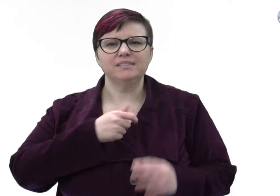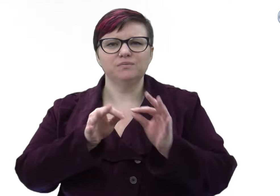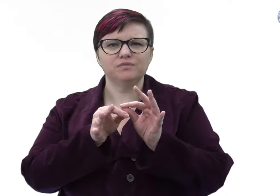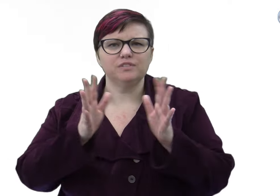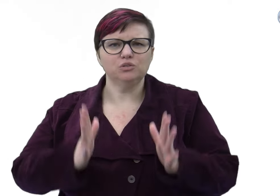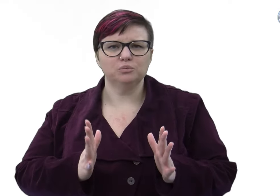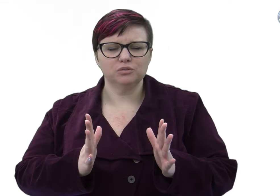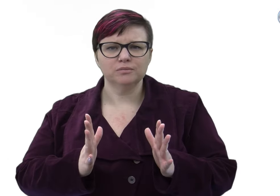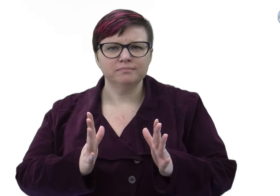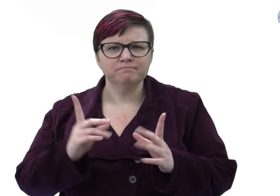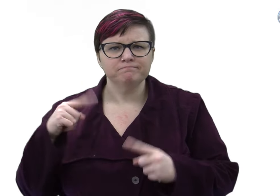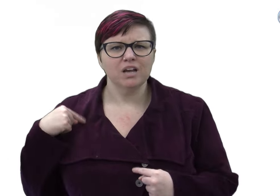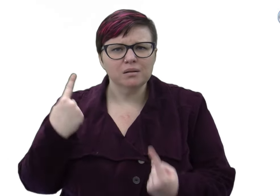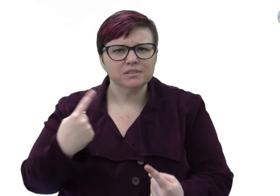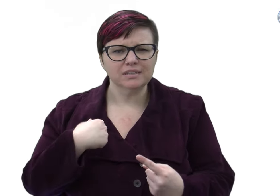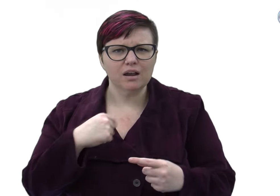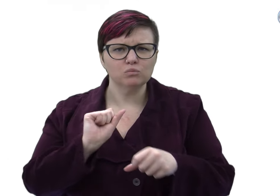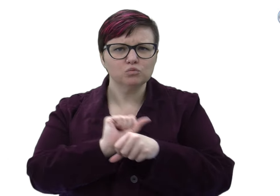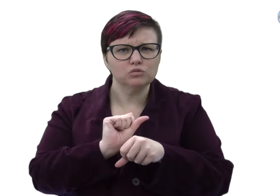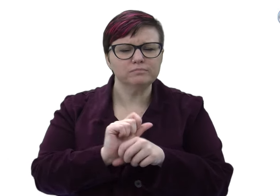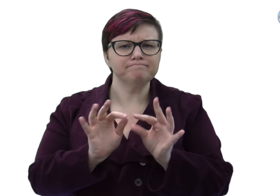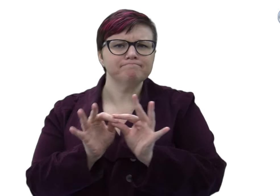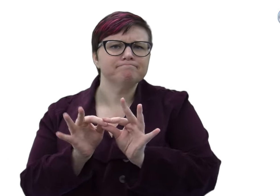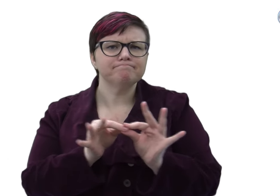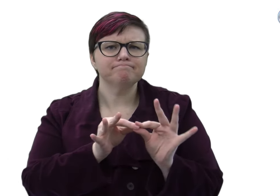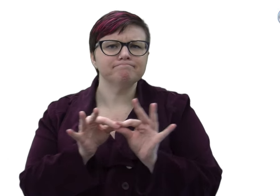The work cannot be separated from the interpreter.